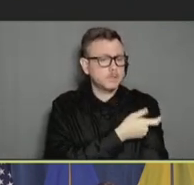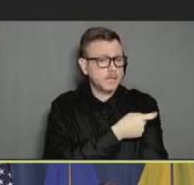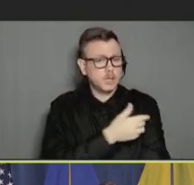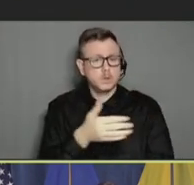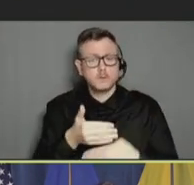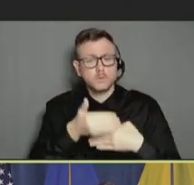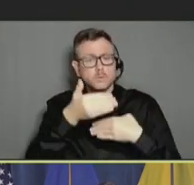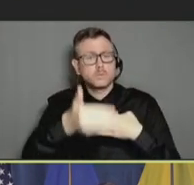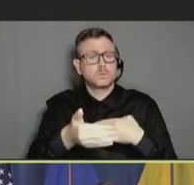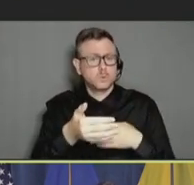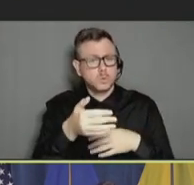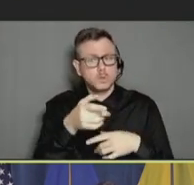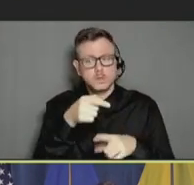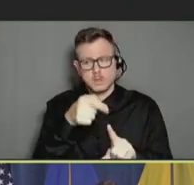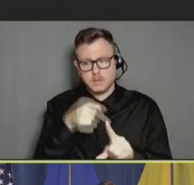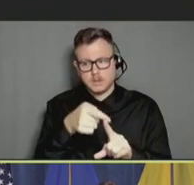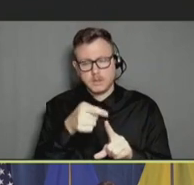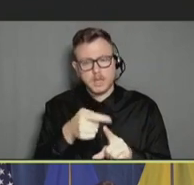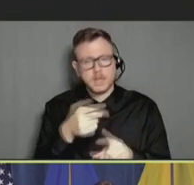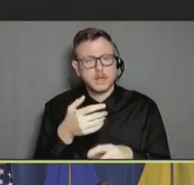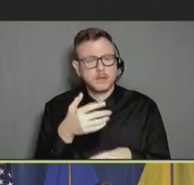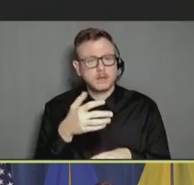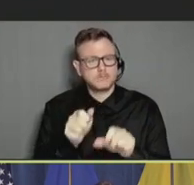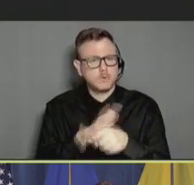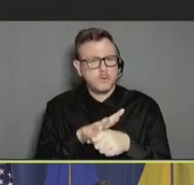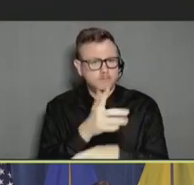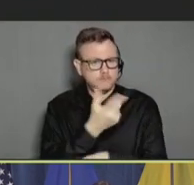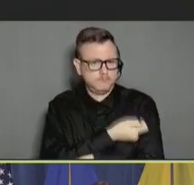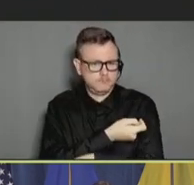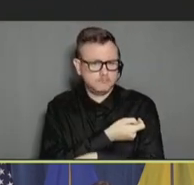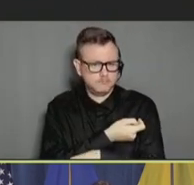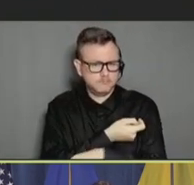which at that point, we were pretty certain was going to become available in the coming